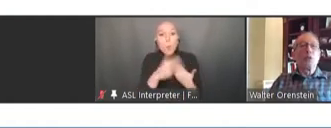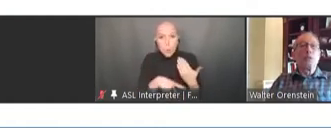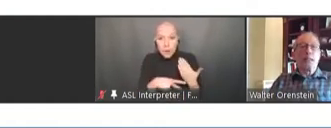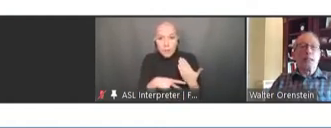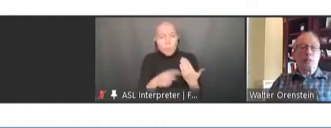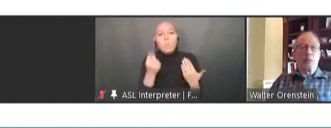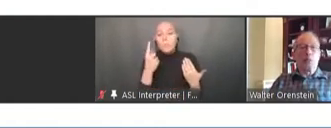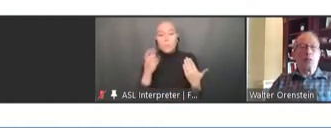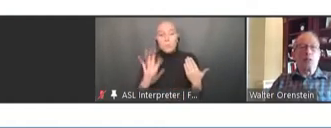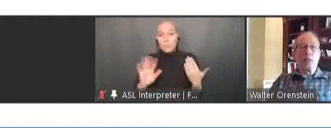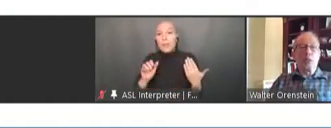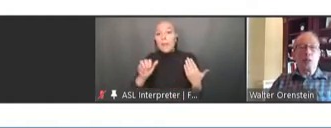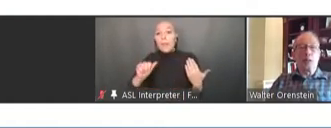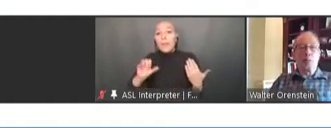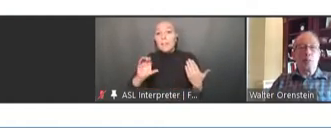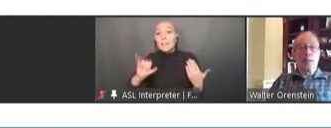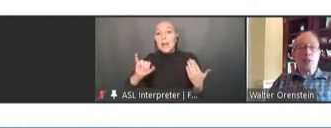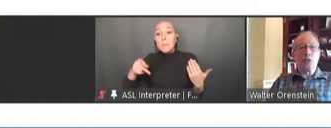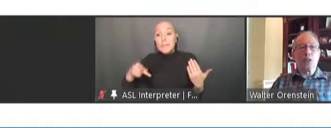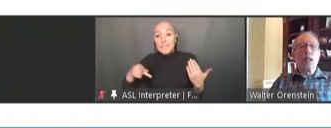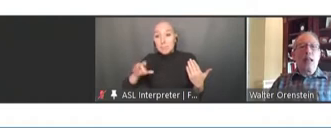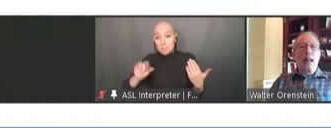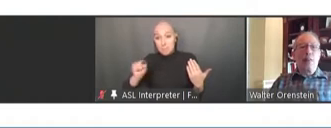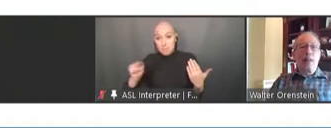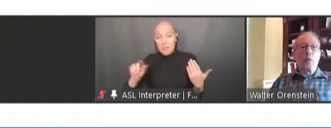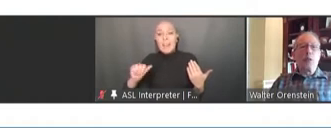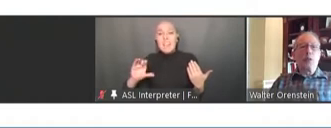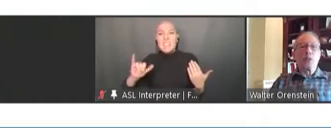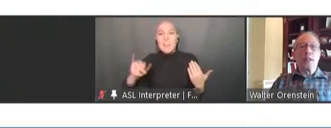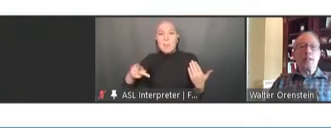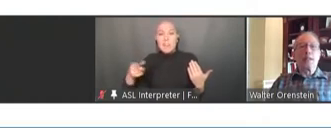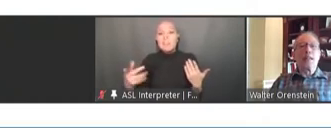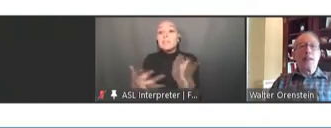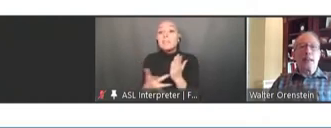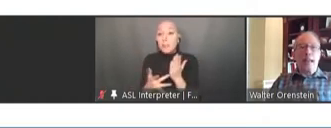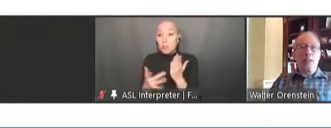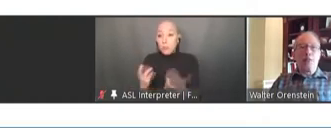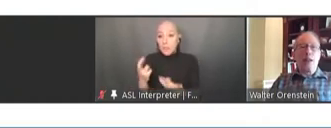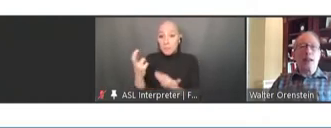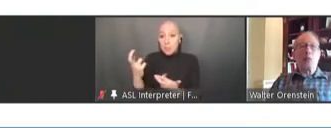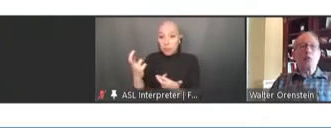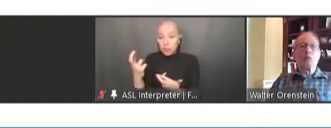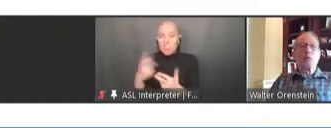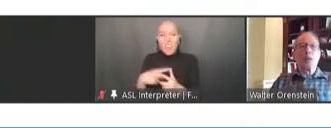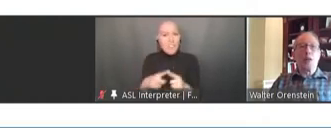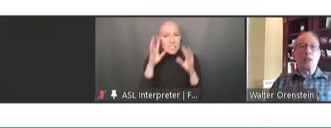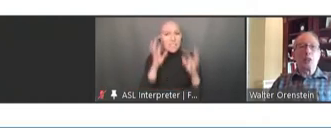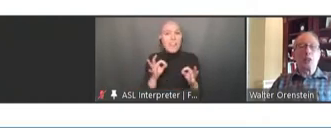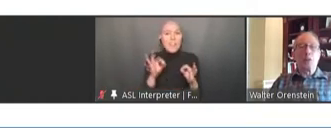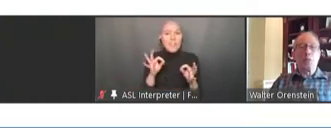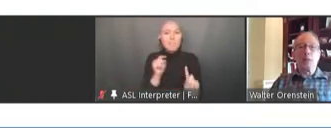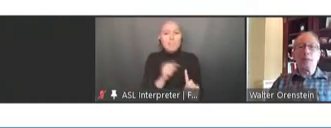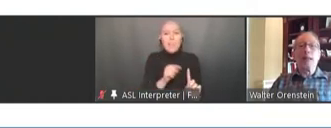with technical immunization records. And then, we decided that NVAC would be the logical committee,